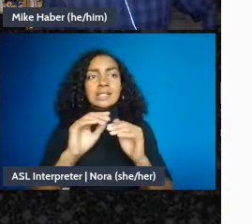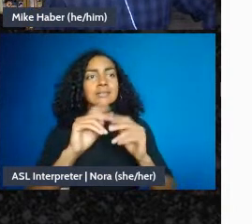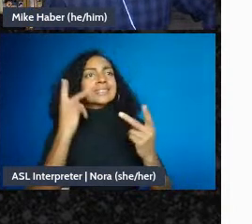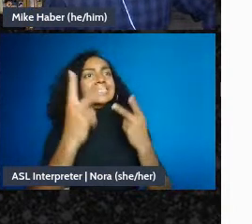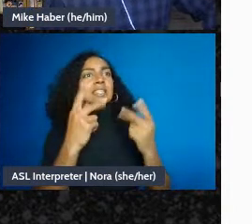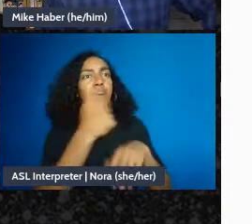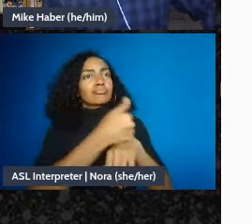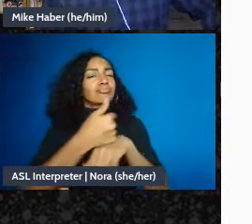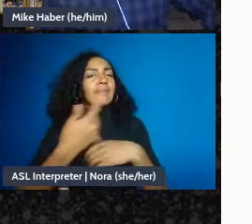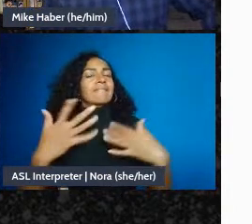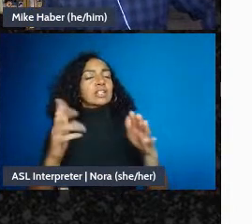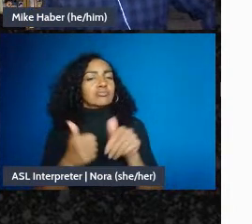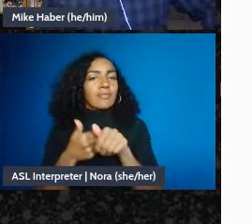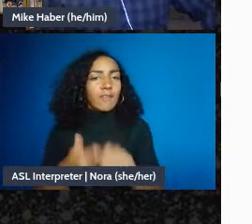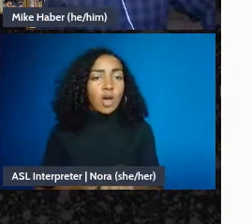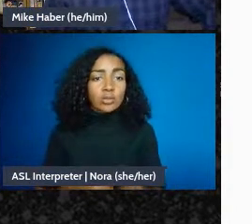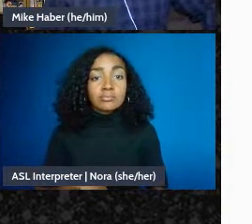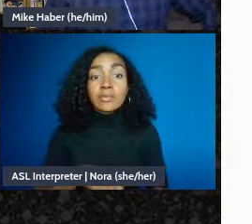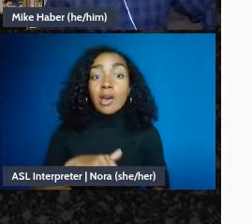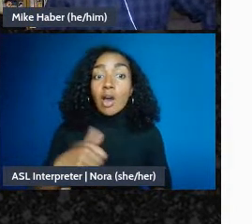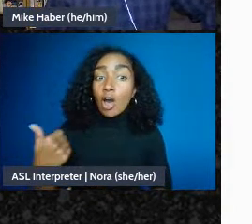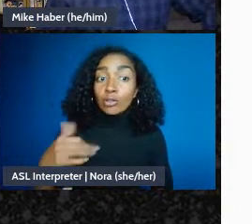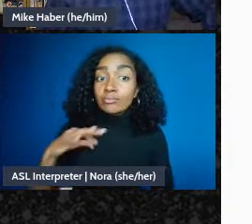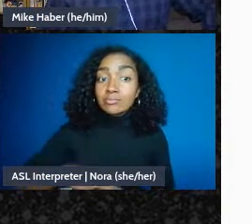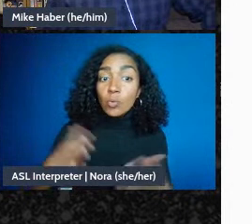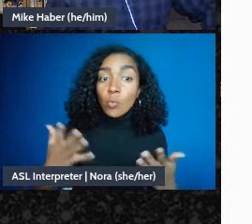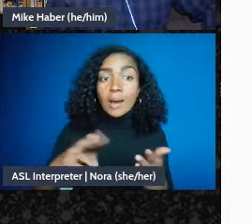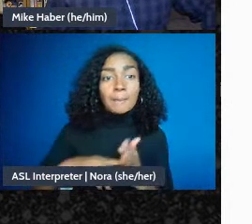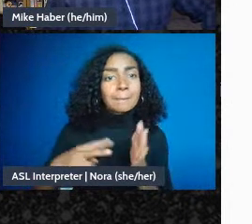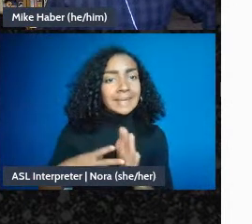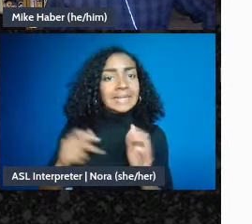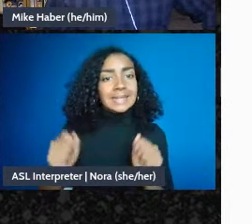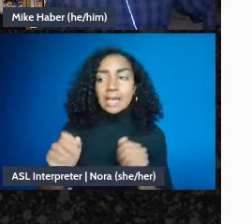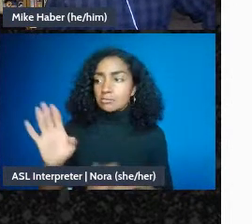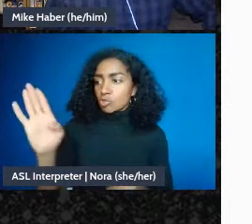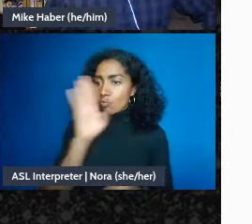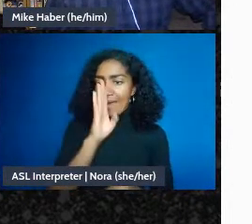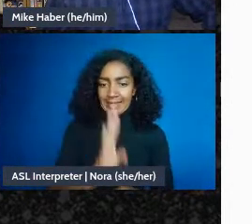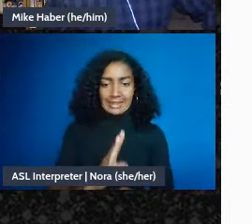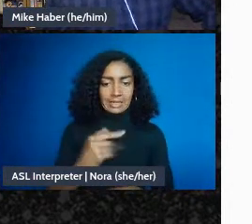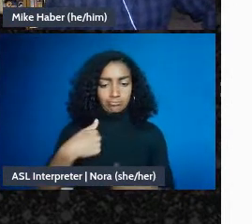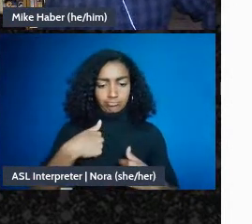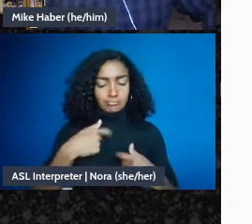you directly handle your own money, which is different than the fiscal sponsor model. Third,